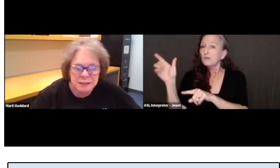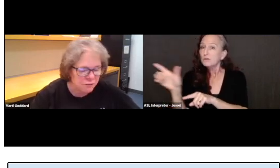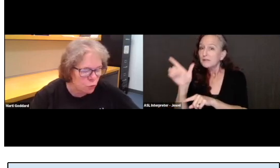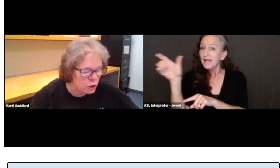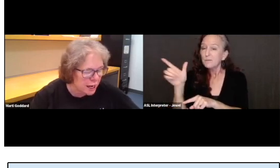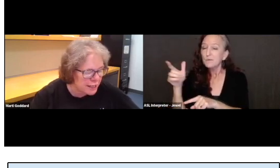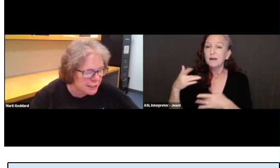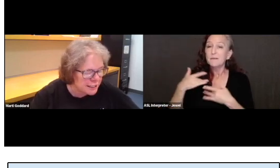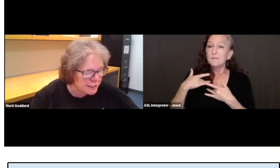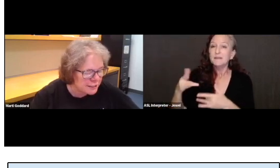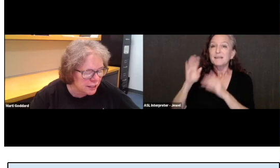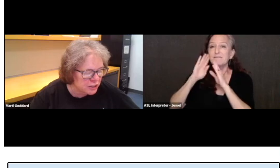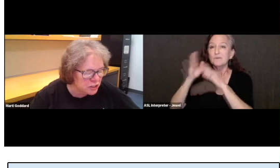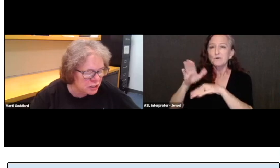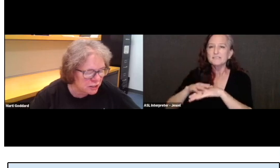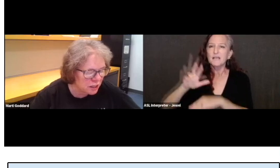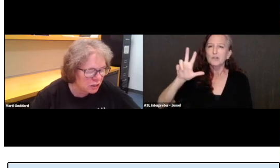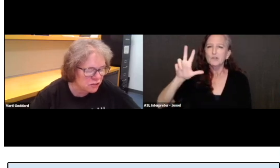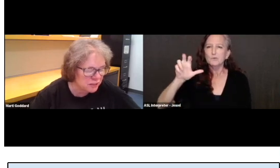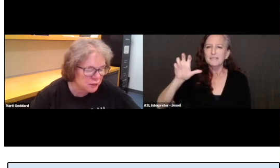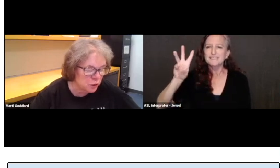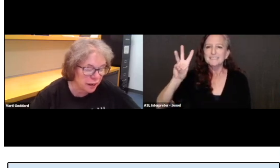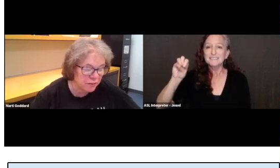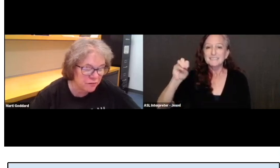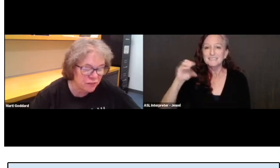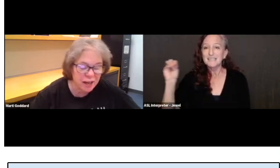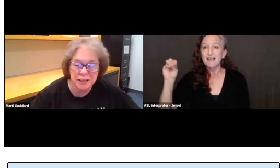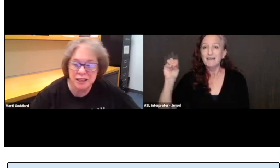and the 419 section to see what I can find.